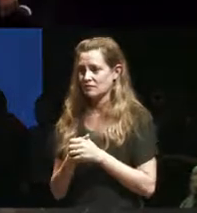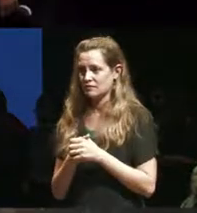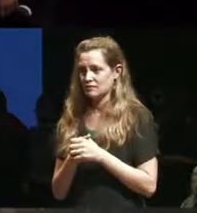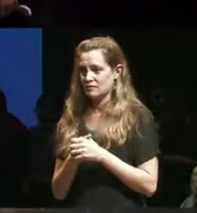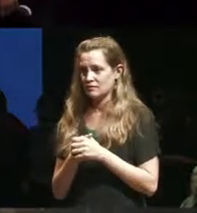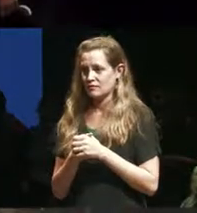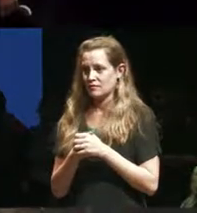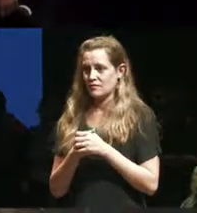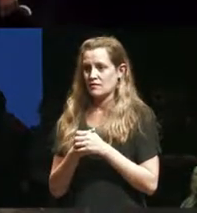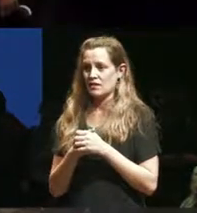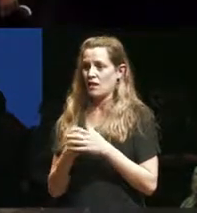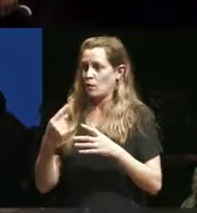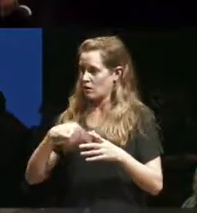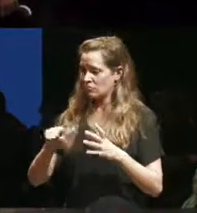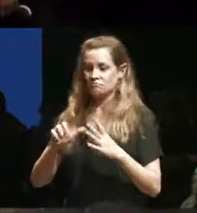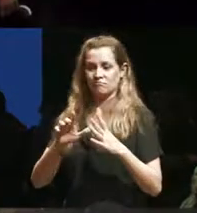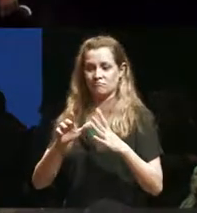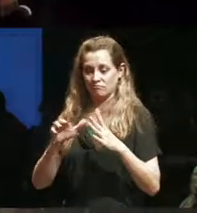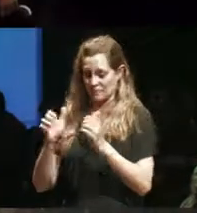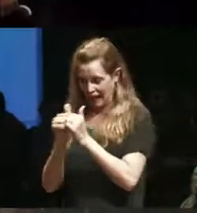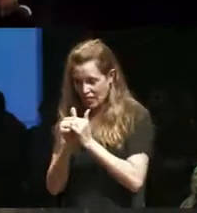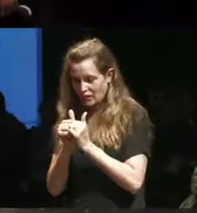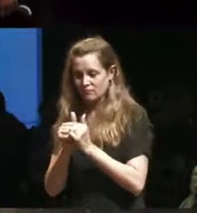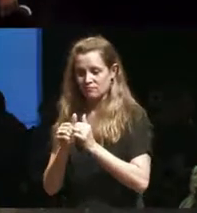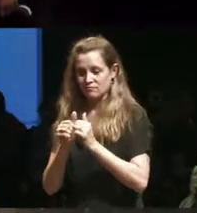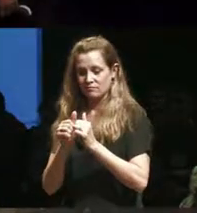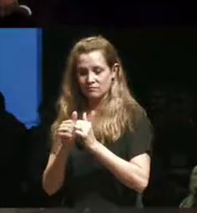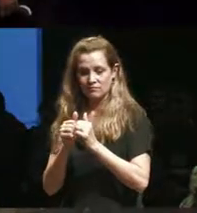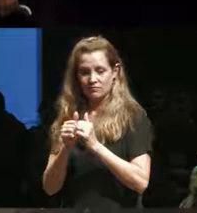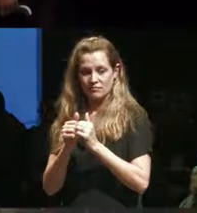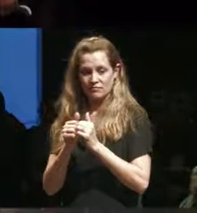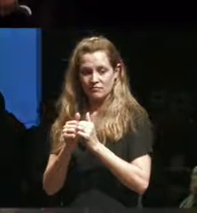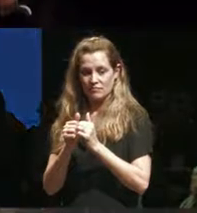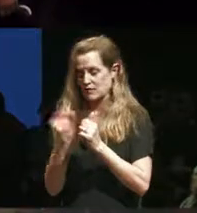collected together all of a sudden someone who doesn't identify as disabled